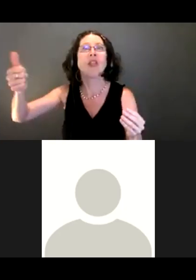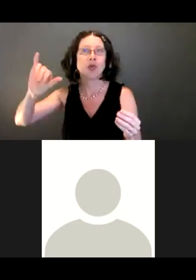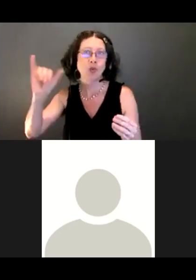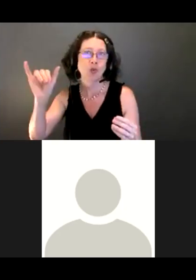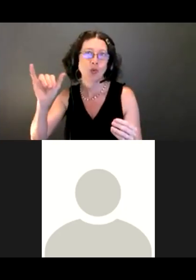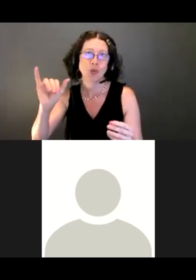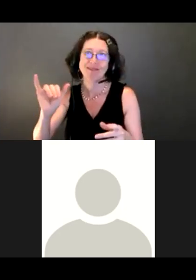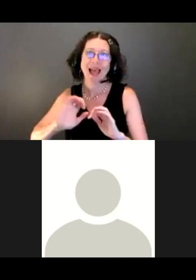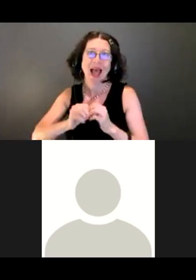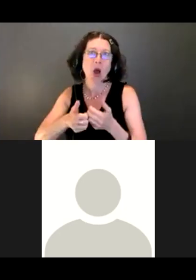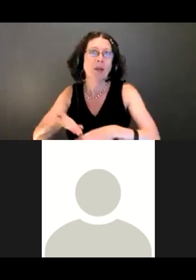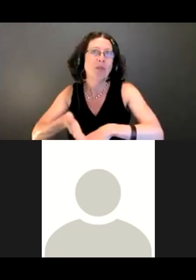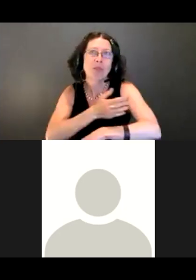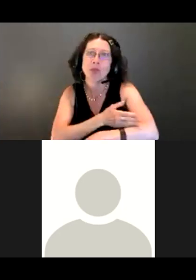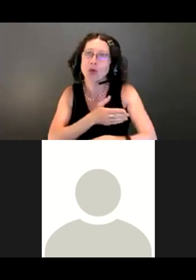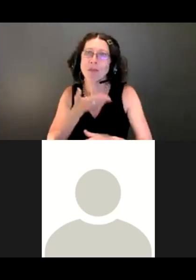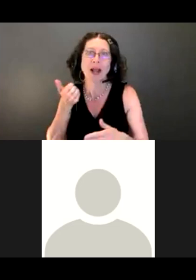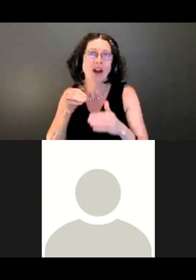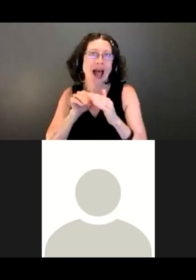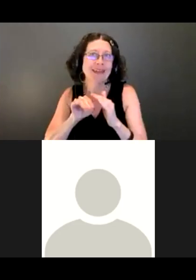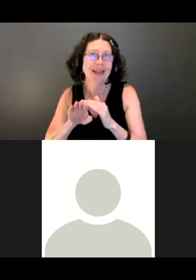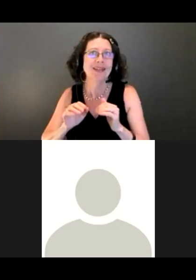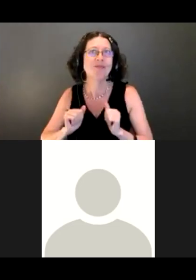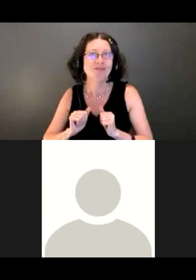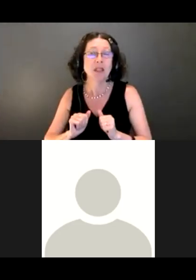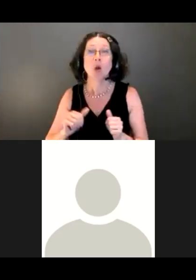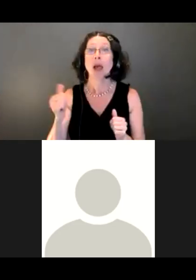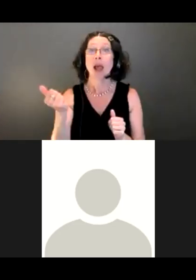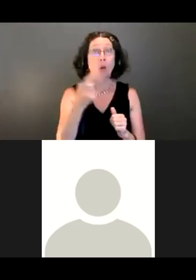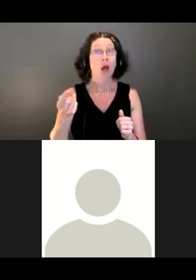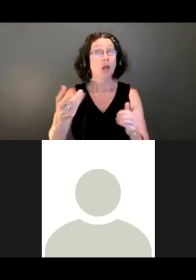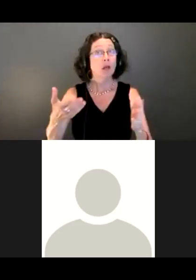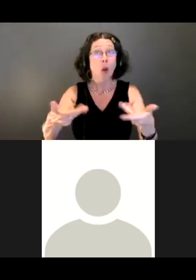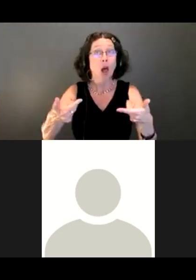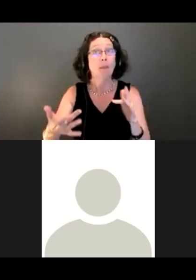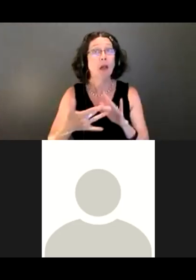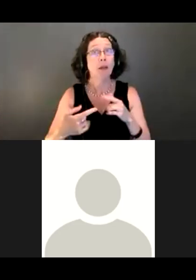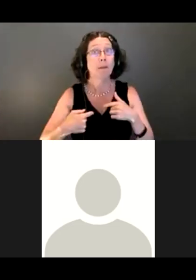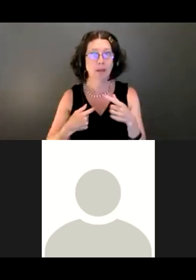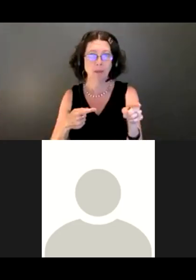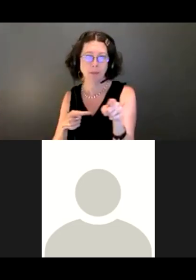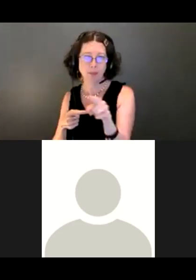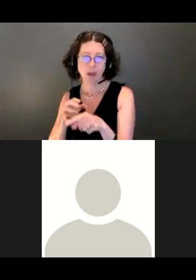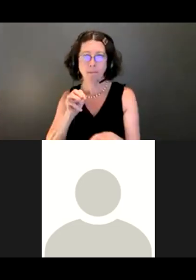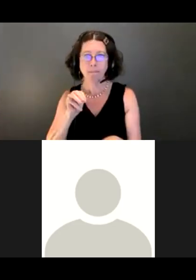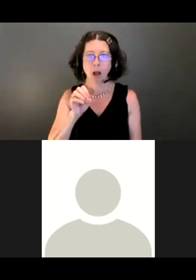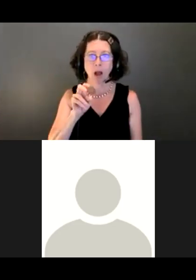Everybody's always welcome to contact me. So it's Monica Van der Vieren.